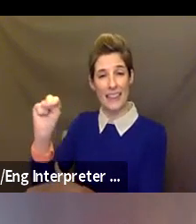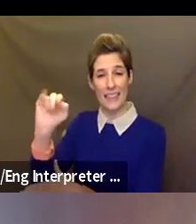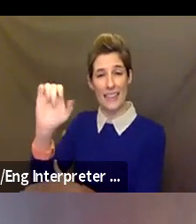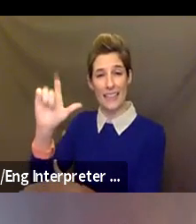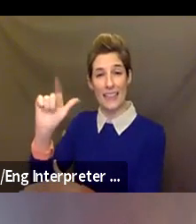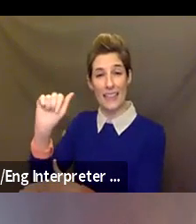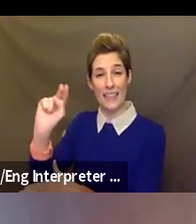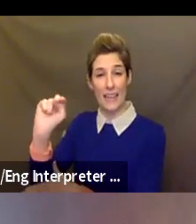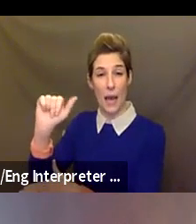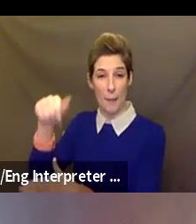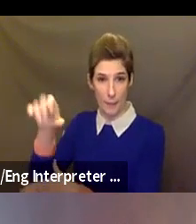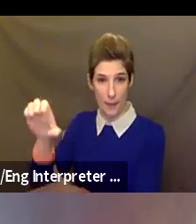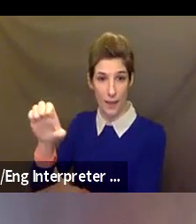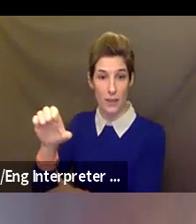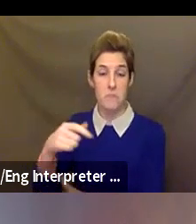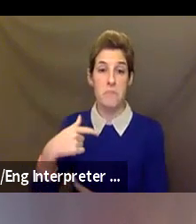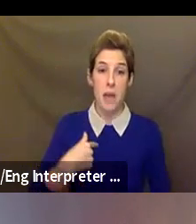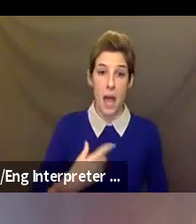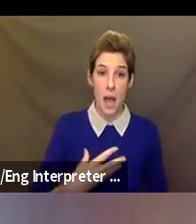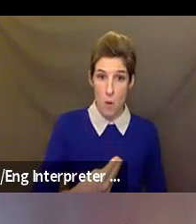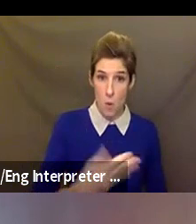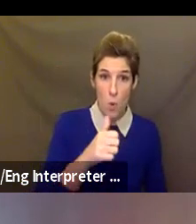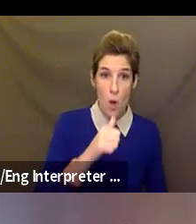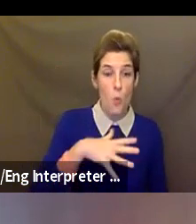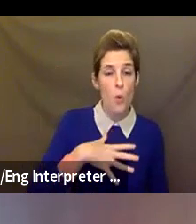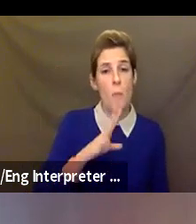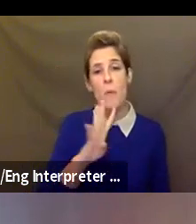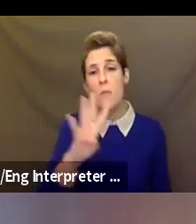a white woman in my late 40s. I have dark brown wavy hair. I'm